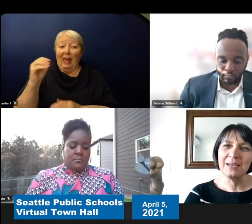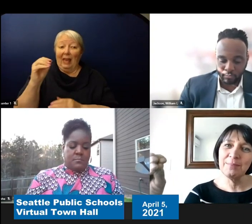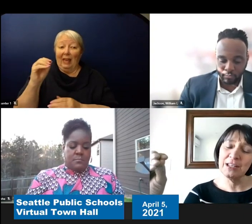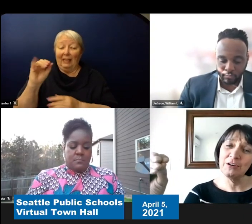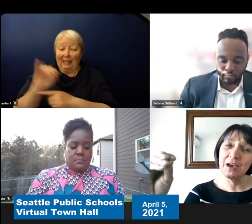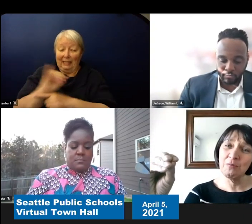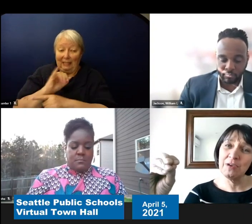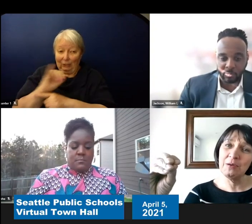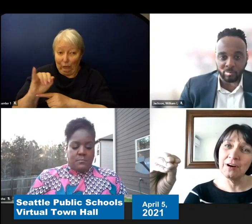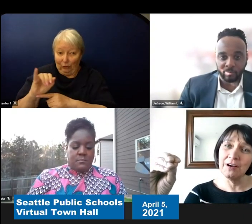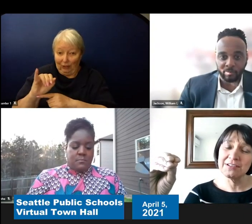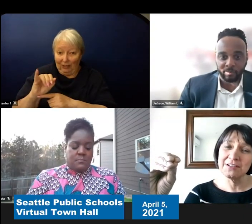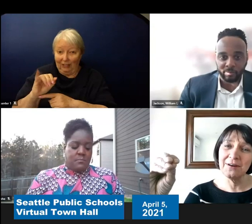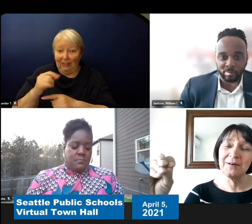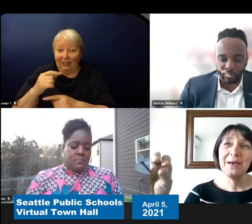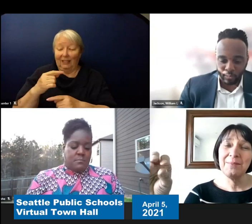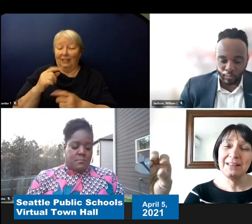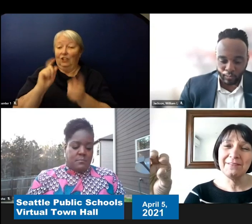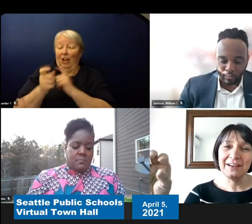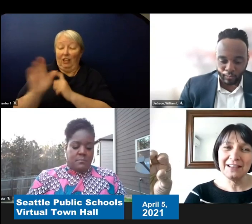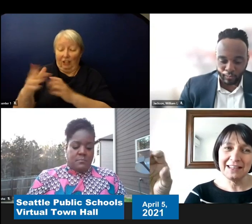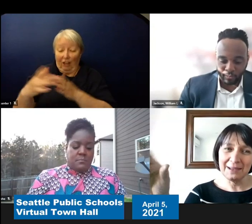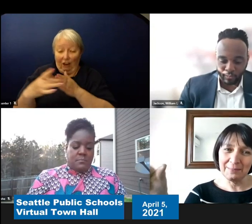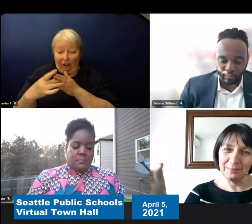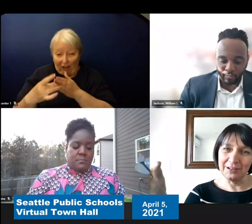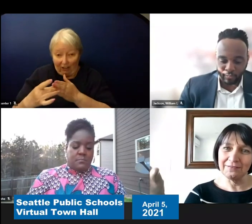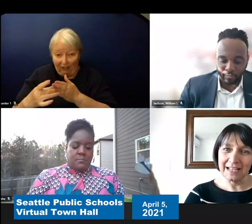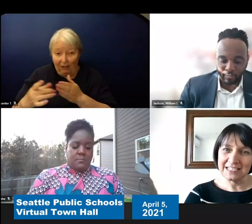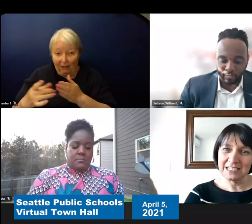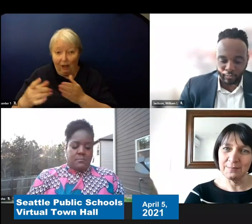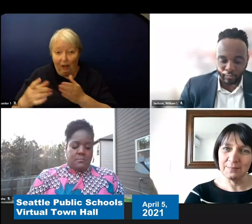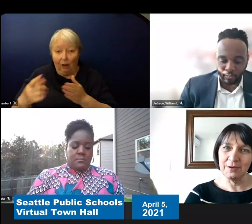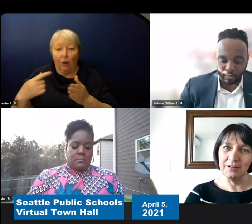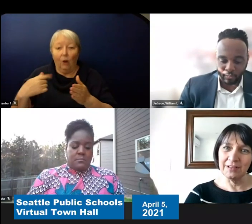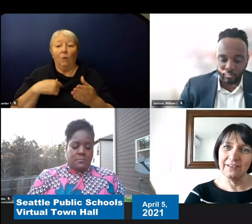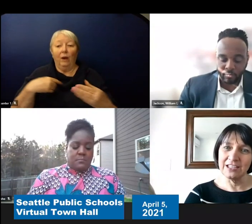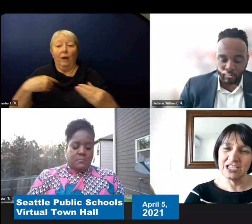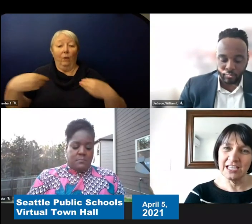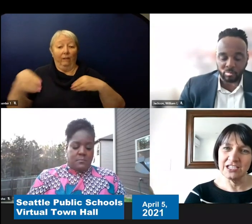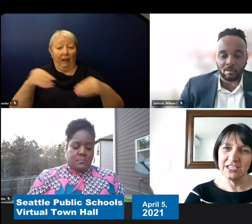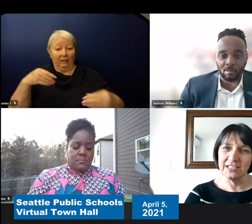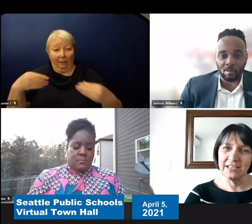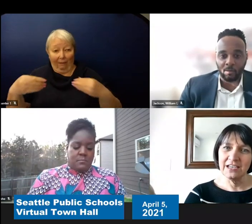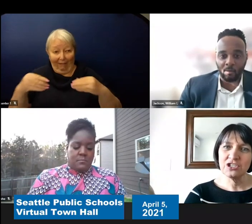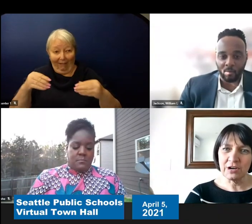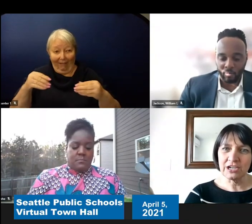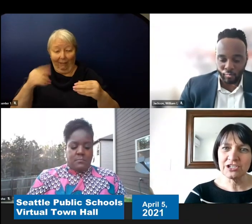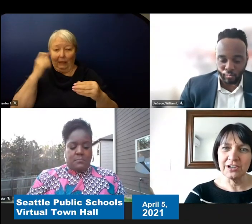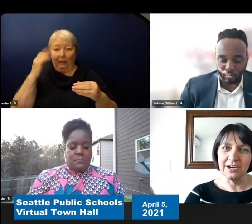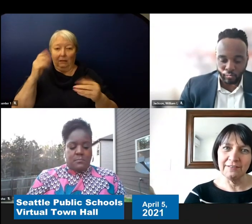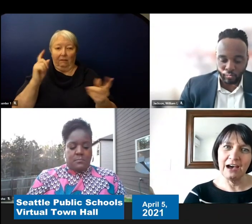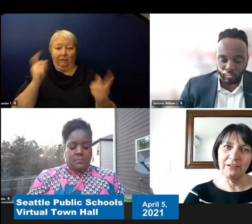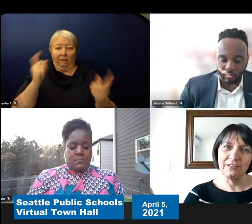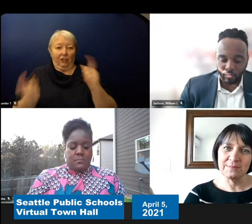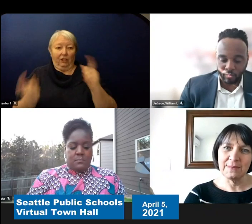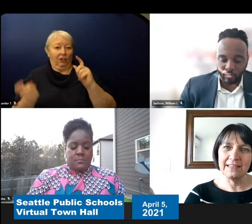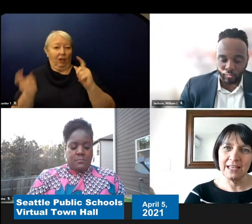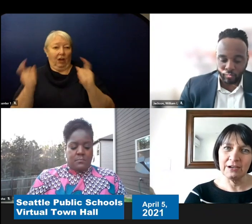that we were also being very nimble and flexible given the changing structure of how this pandemic rolled out.